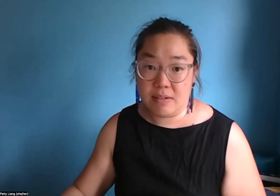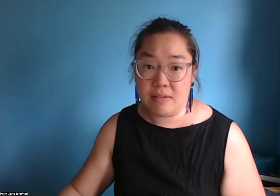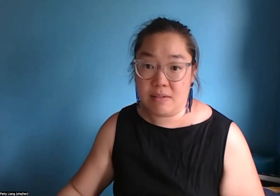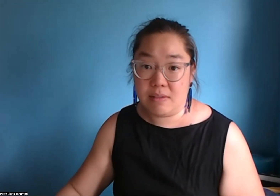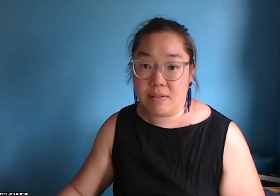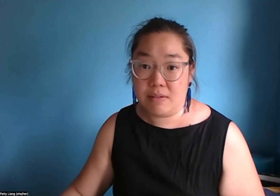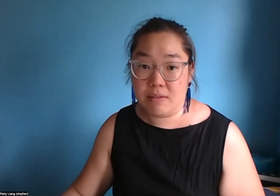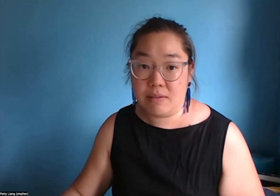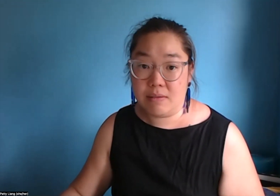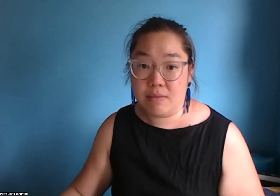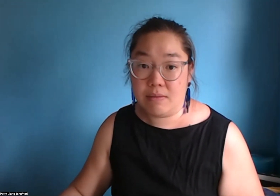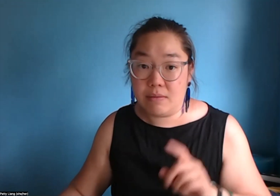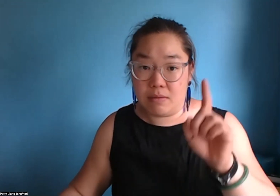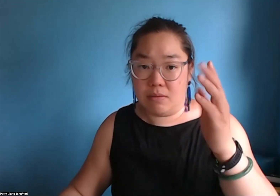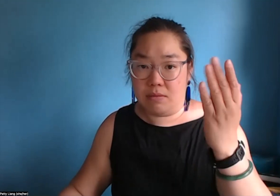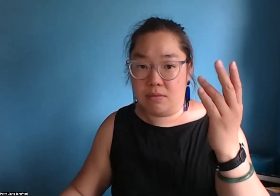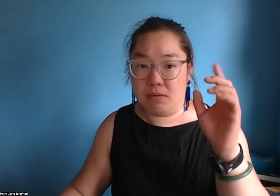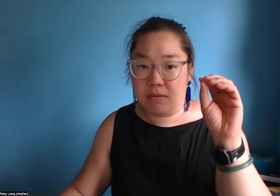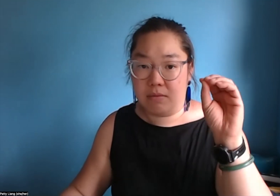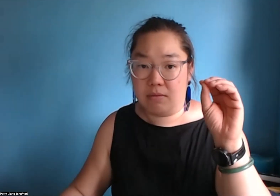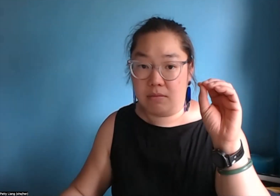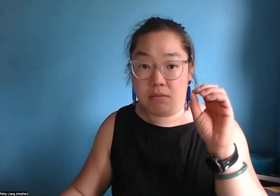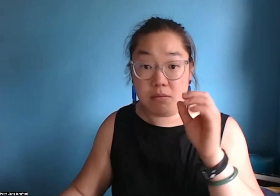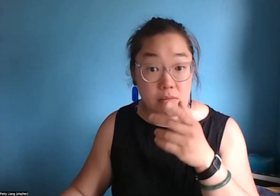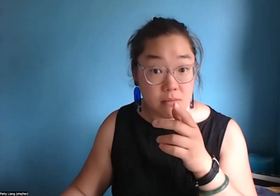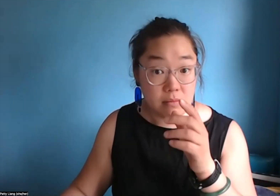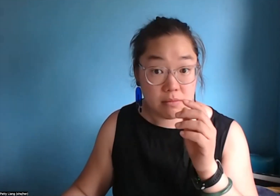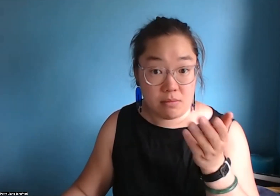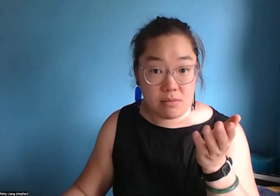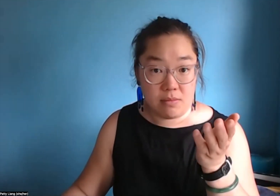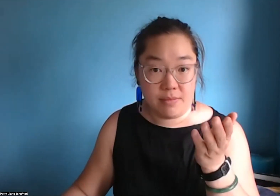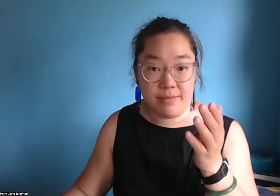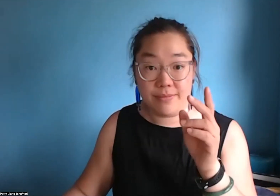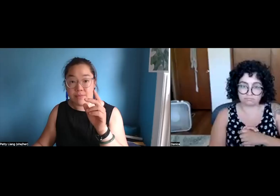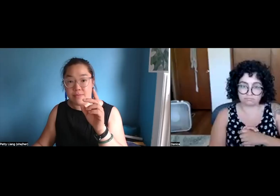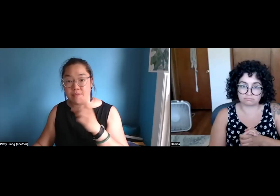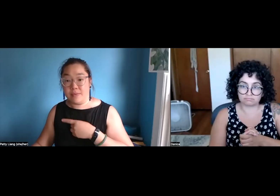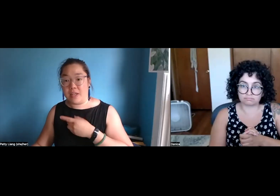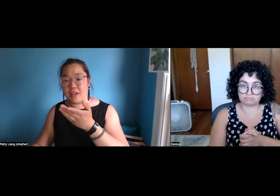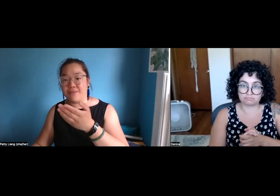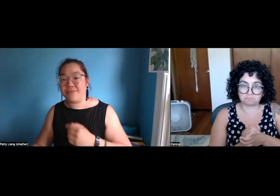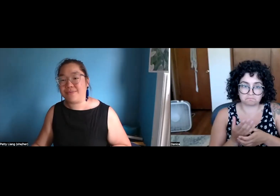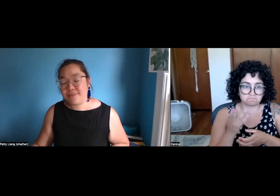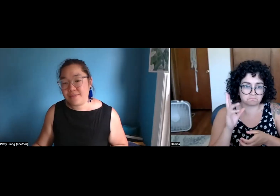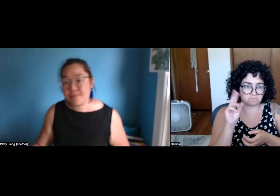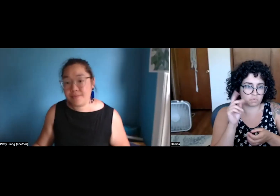And Danica, would you like to add our data? Hold on one moment while I spotlight Danica.